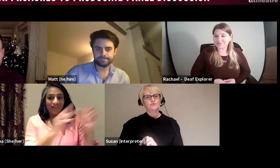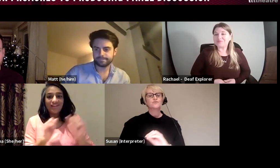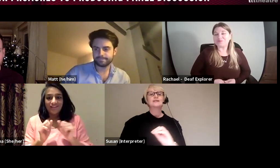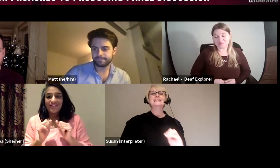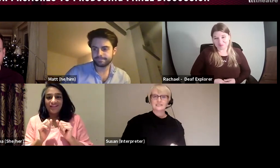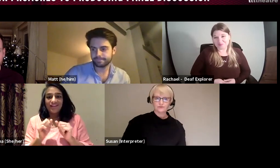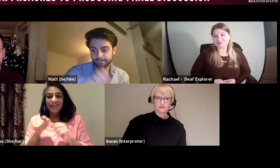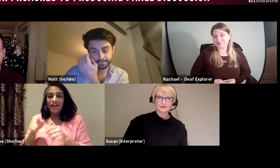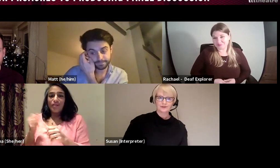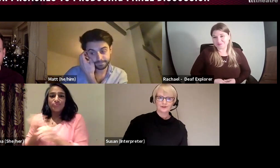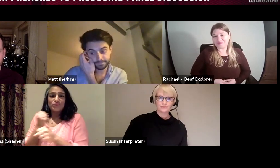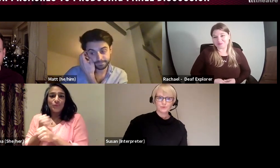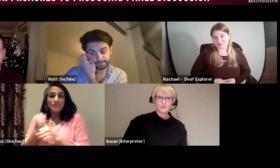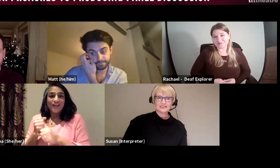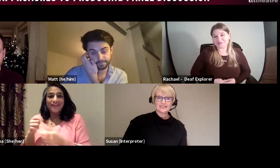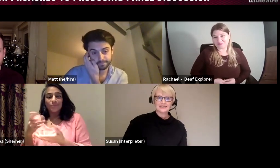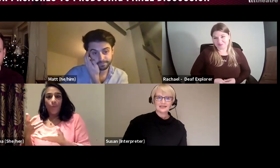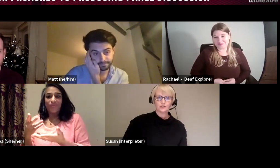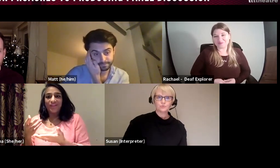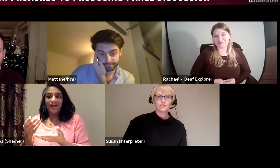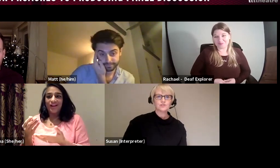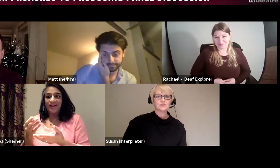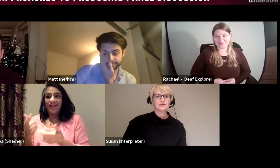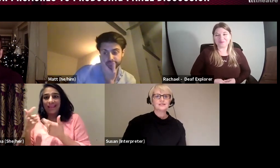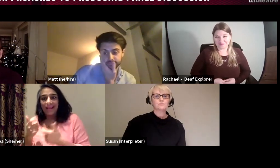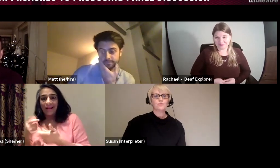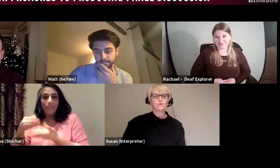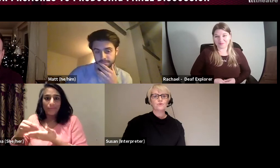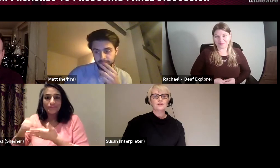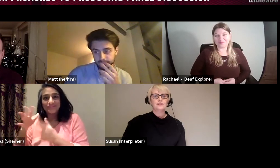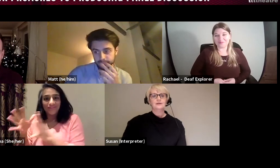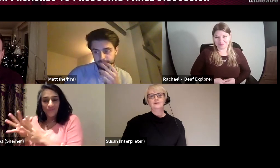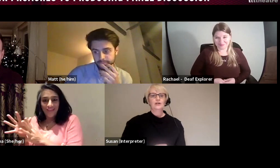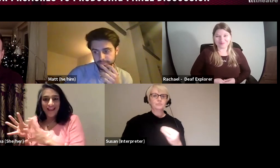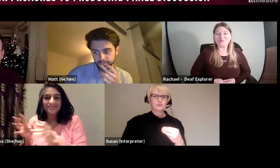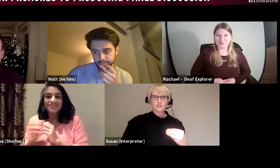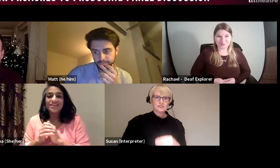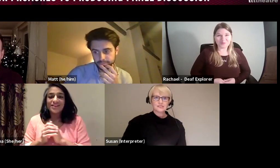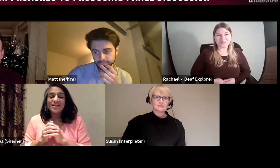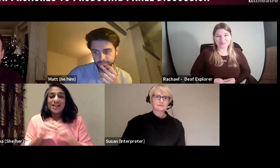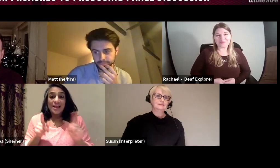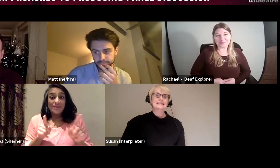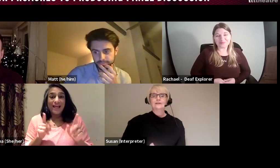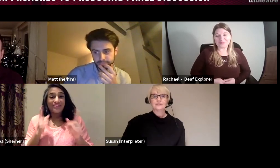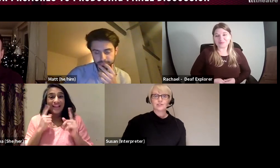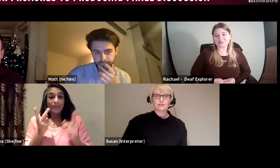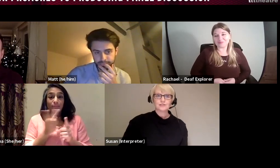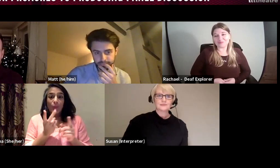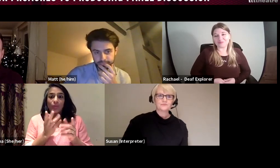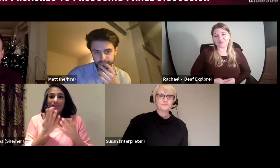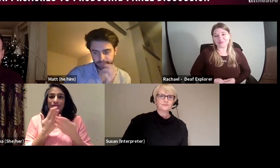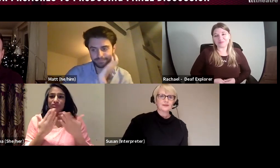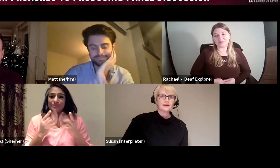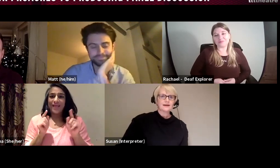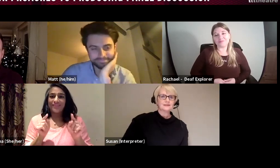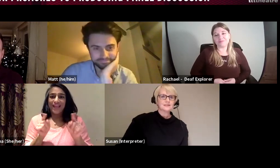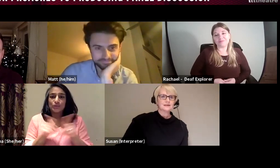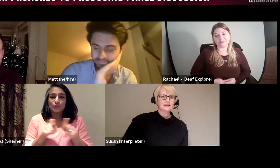creative responsibility, and the producer is more looking at budgets and legal issues, and I think